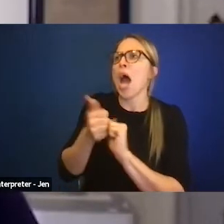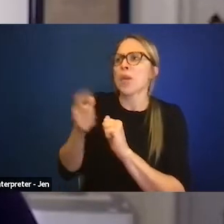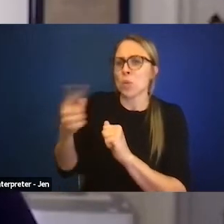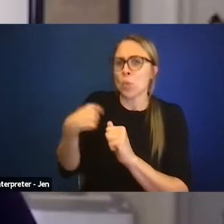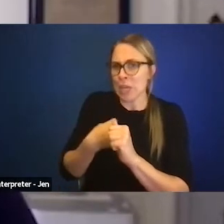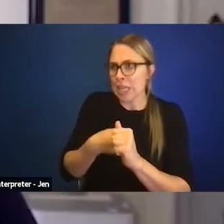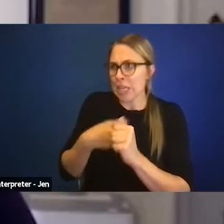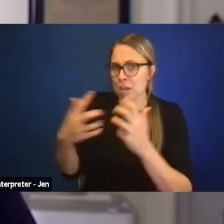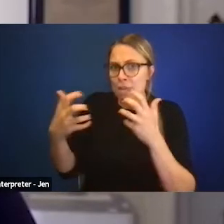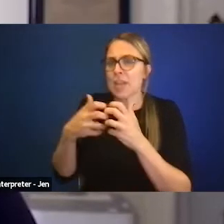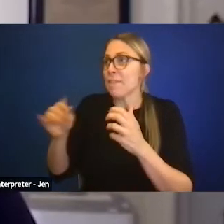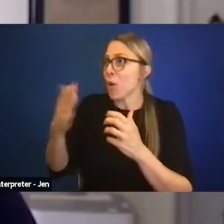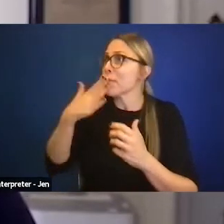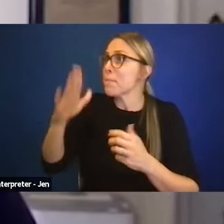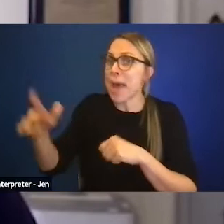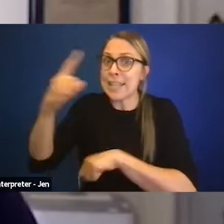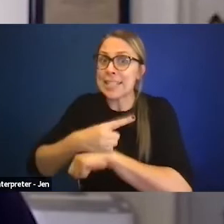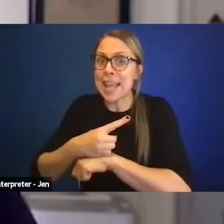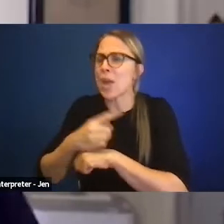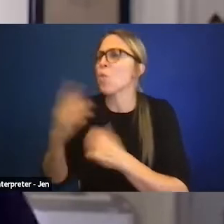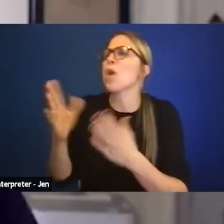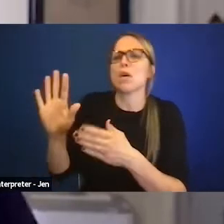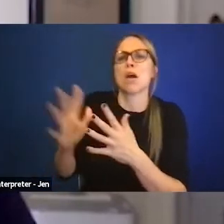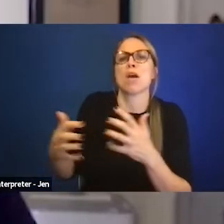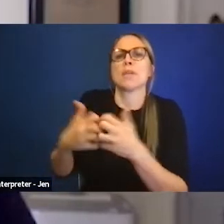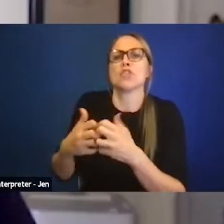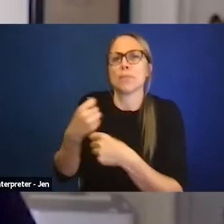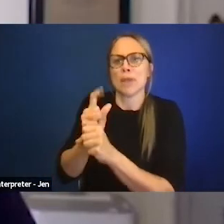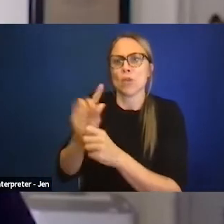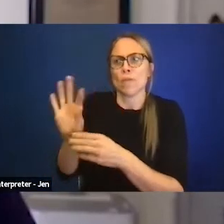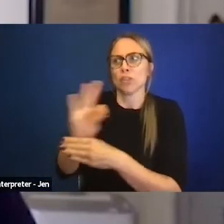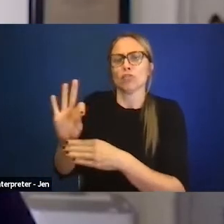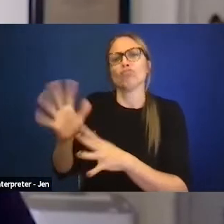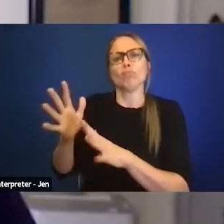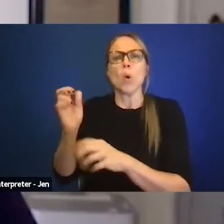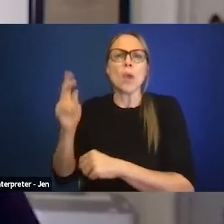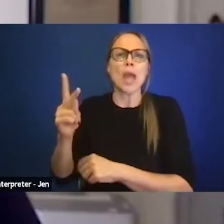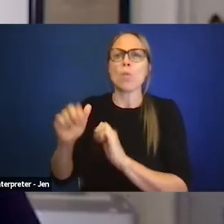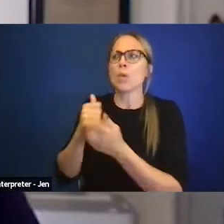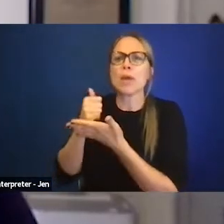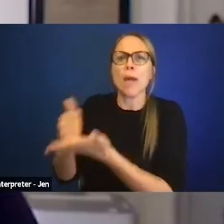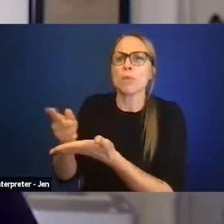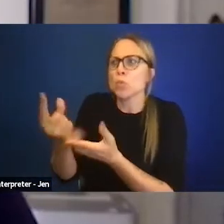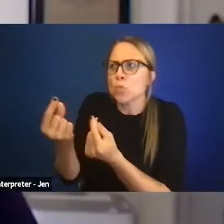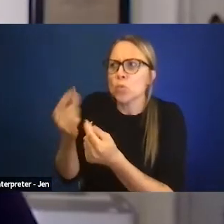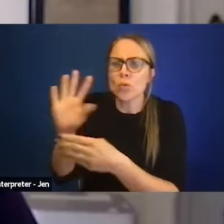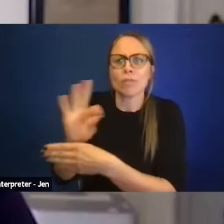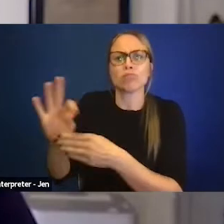on that day or have a certain kind of an accommodation that may be helpful to them. But I think the most important thing,